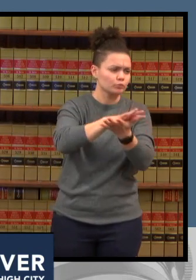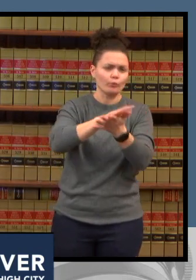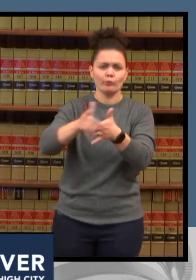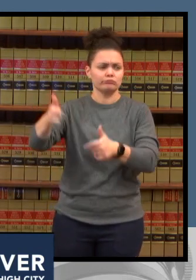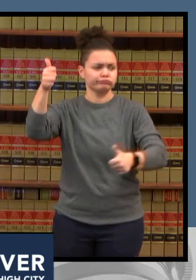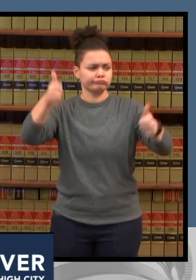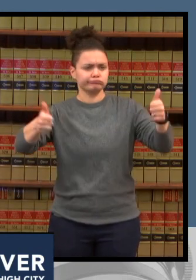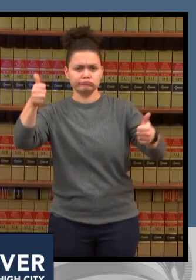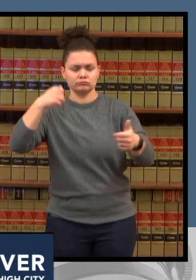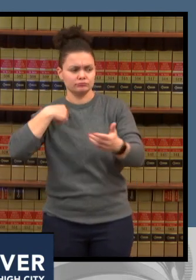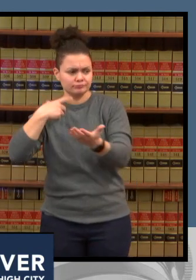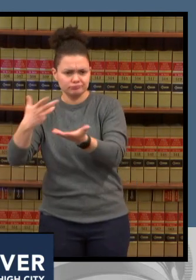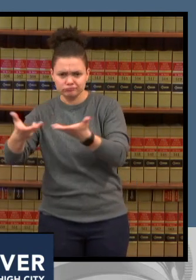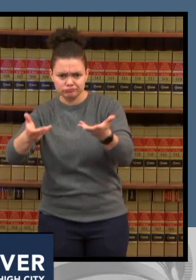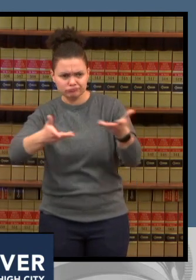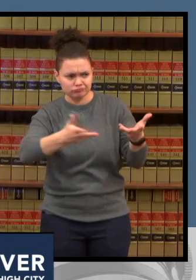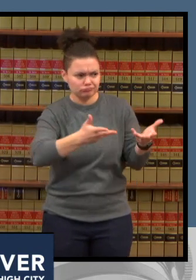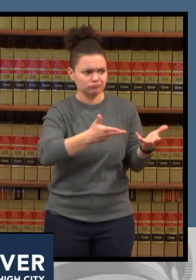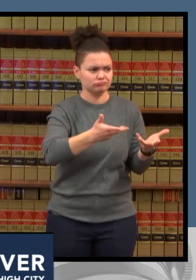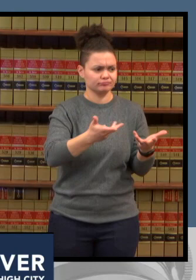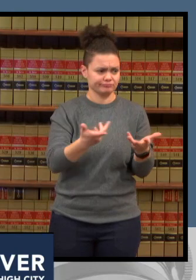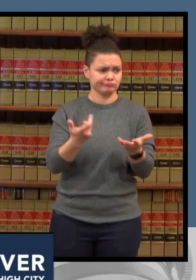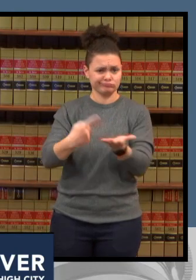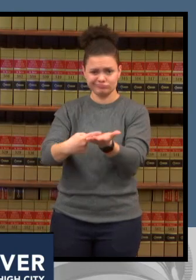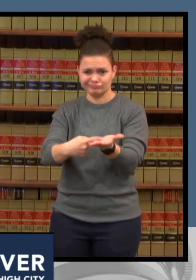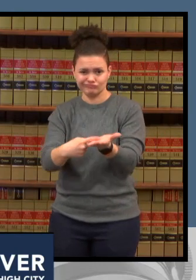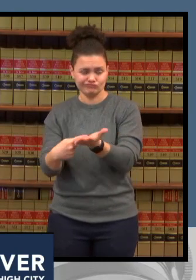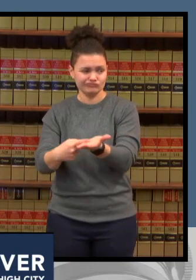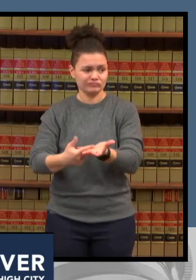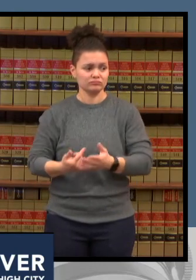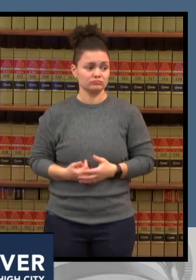superintendents providing guidance i don't know if anybody any of our healthcare providers want to